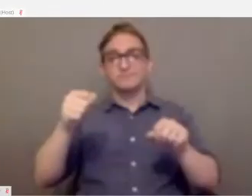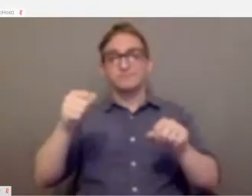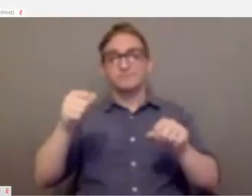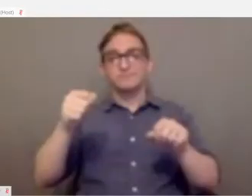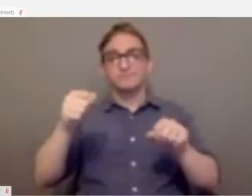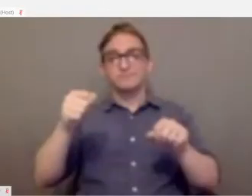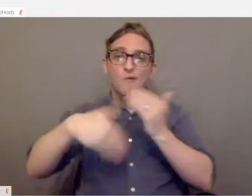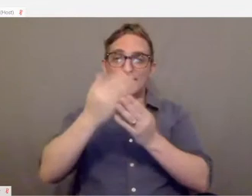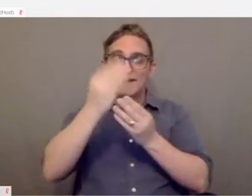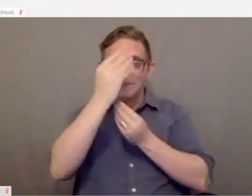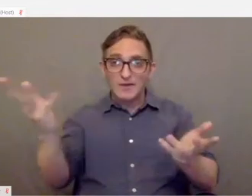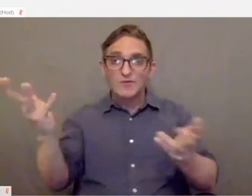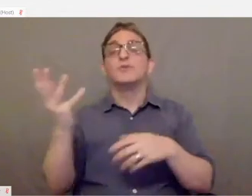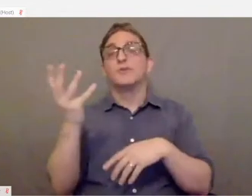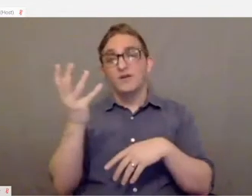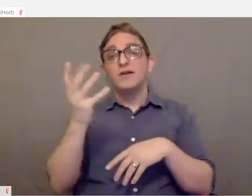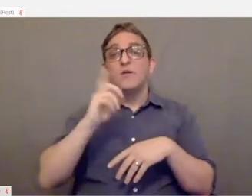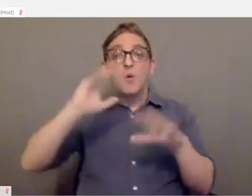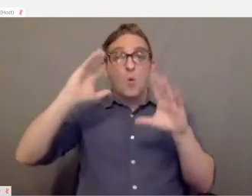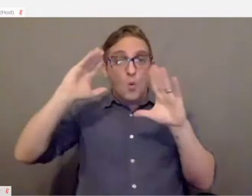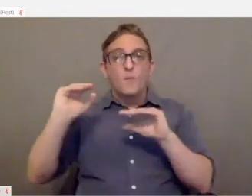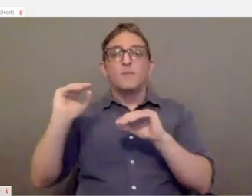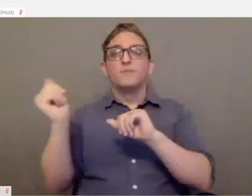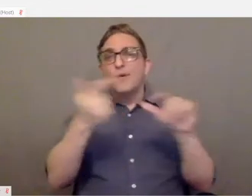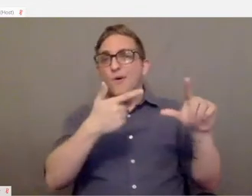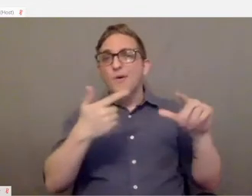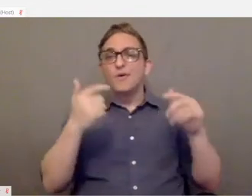with you guys and hopefully everyone will come away with this having learned about some